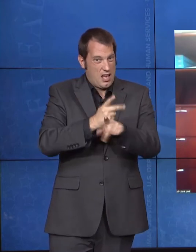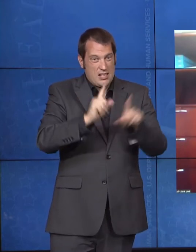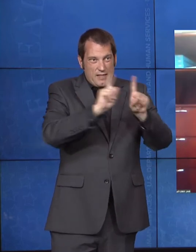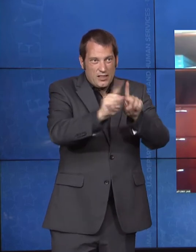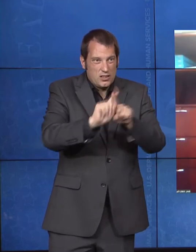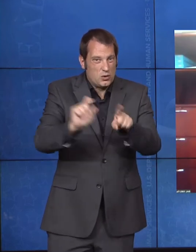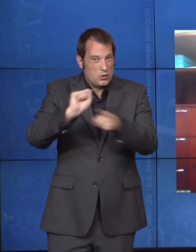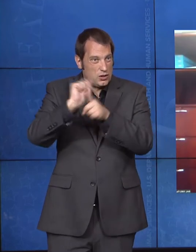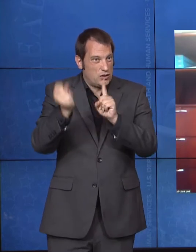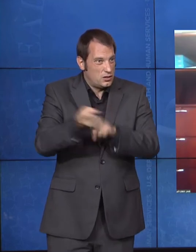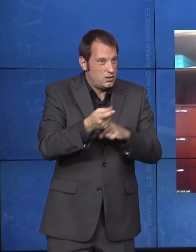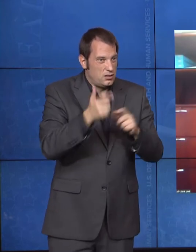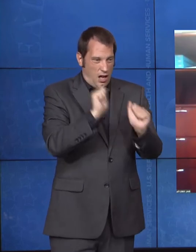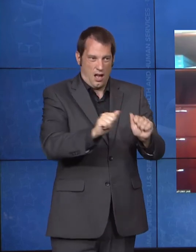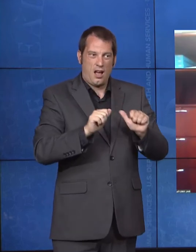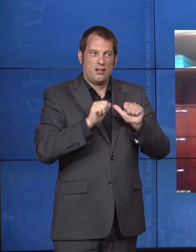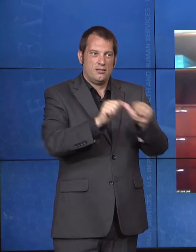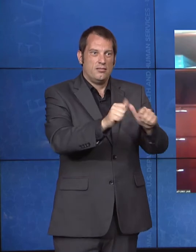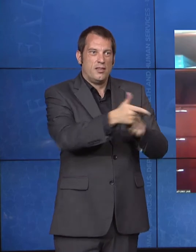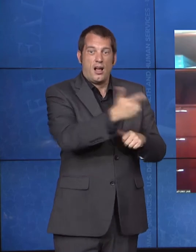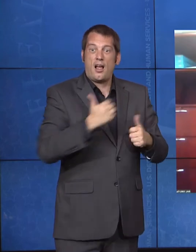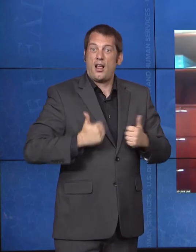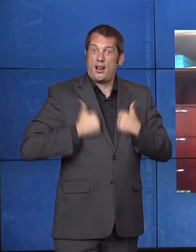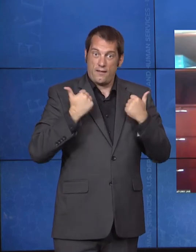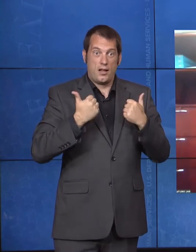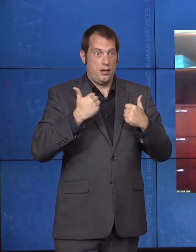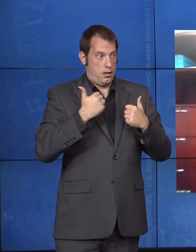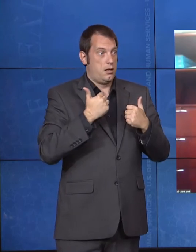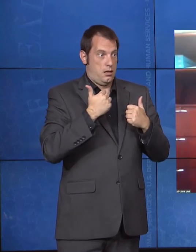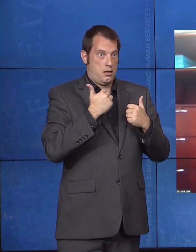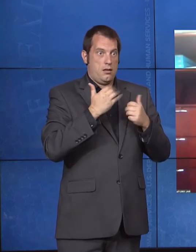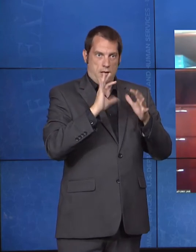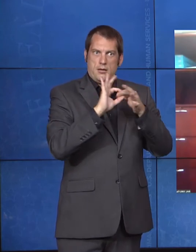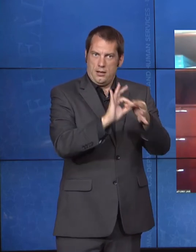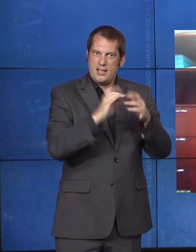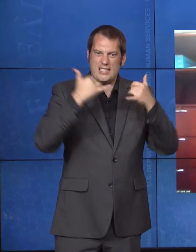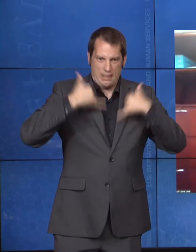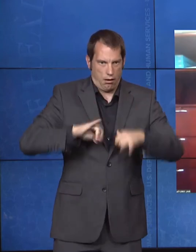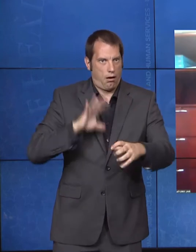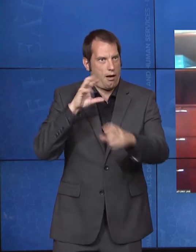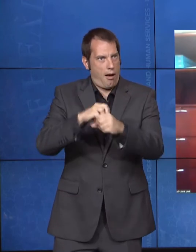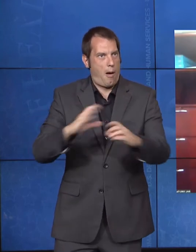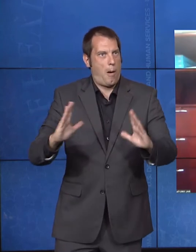live the fullest life possible. So, we're continued to be committed to that. And we were excited about the opportunities ahead.